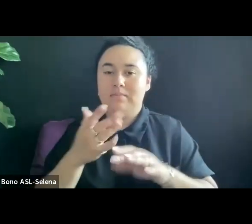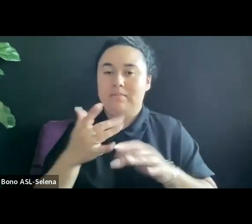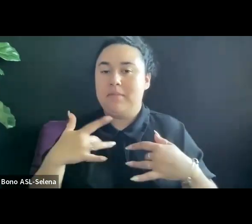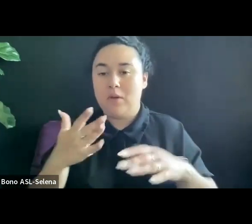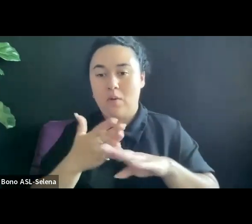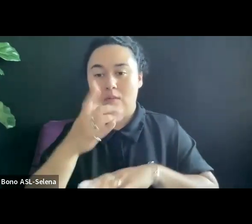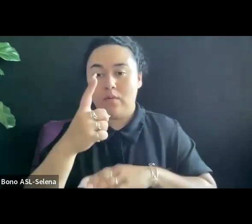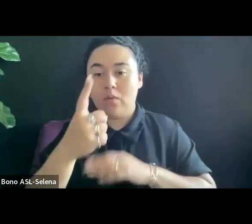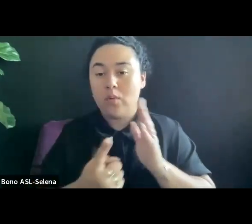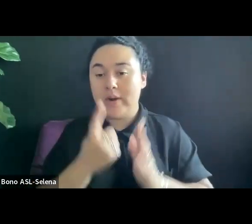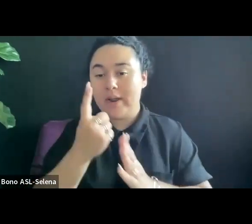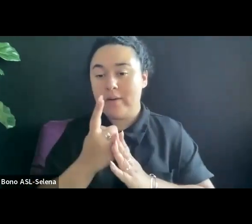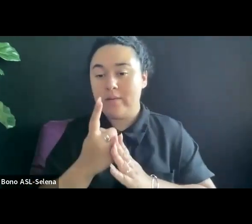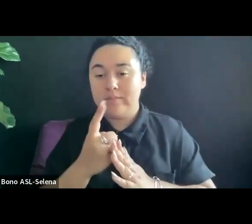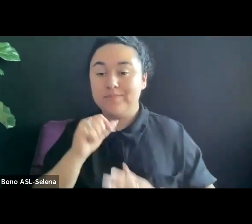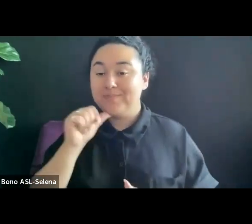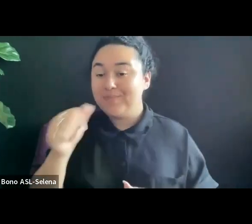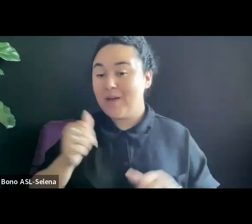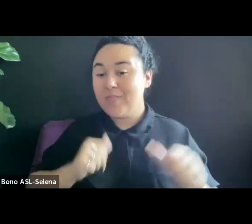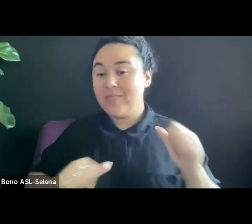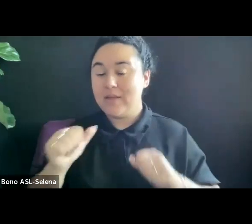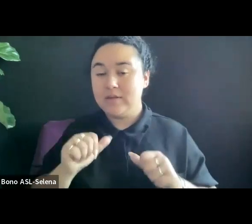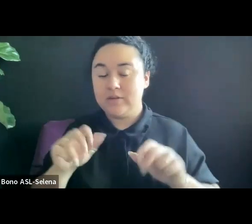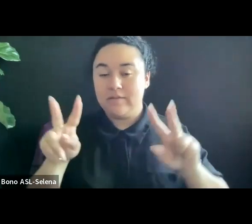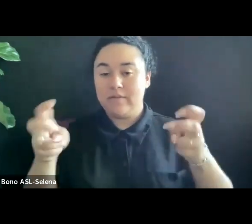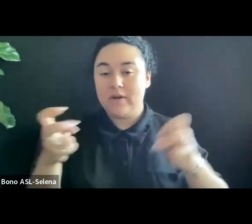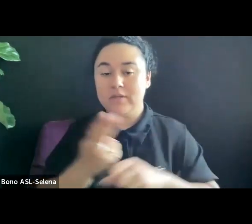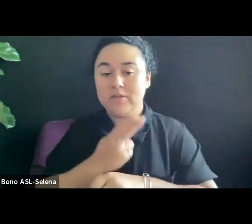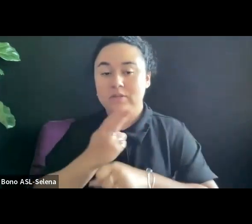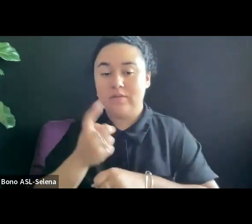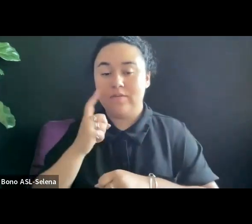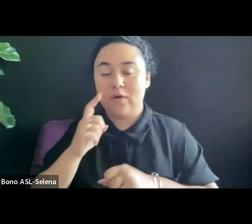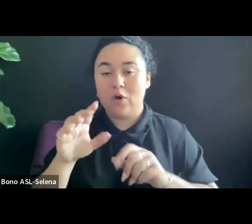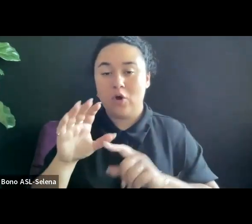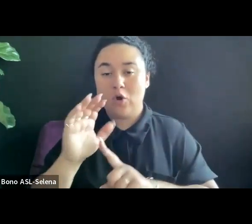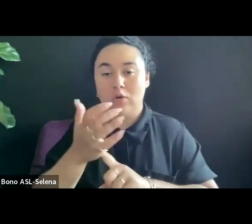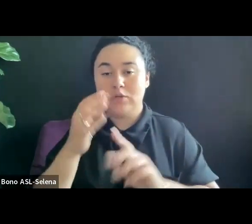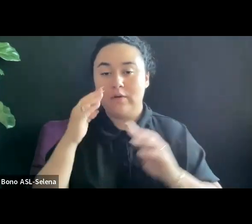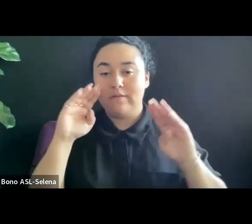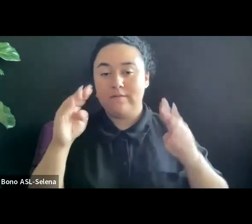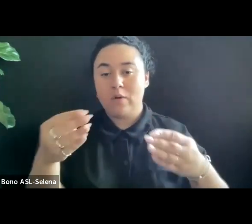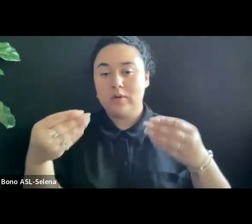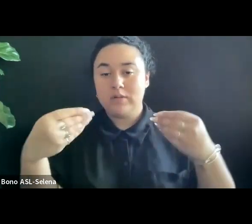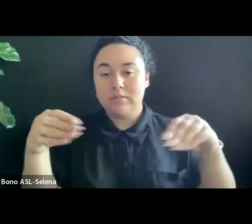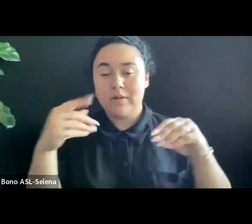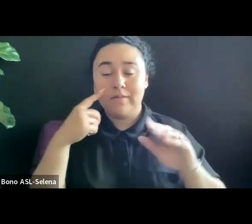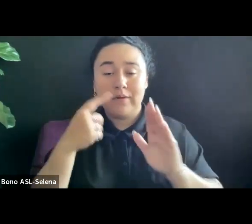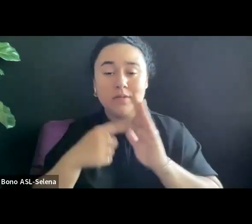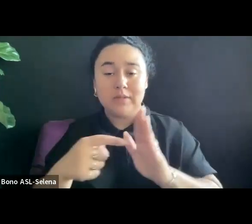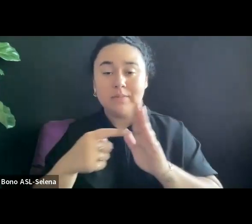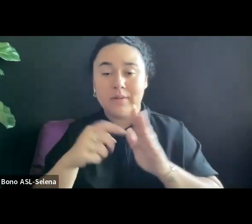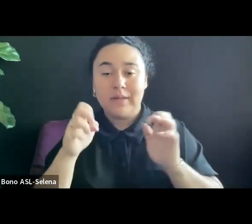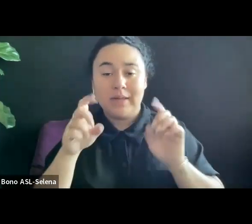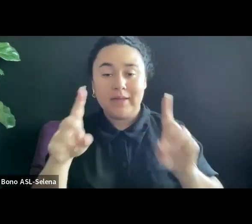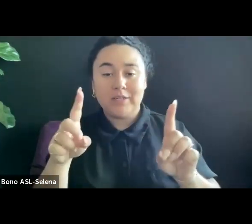NONTHEATRICAL IS A PHRASE USED FOR CULTURALLY FOCUSED MARKETS SUCH AS EDUCATIONAL FACILITIES AND